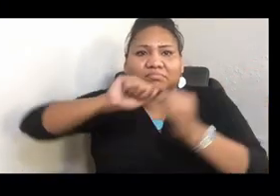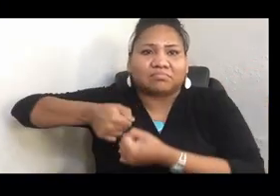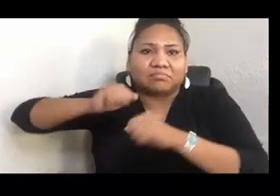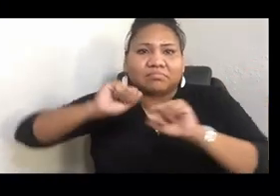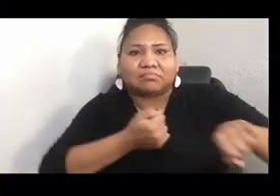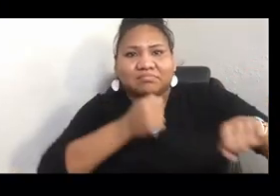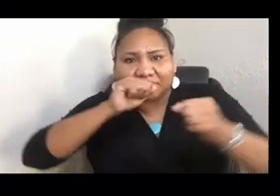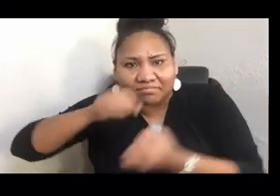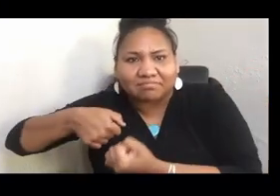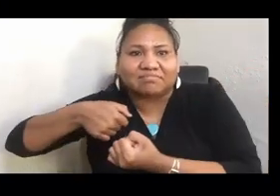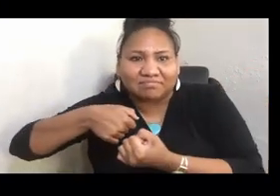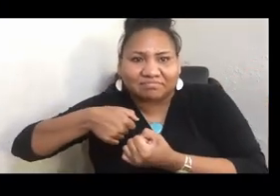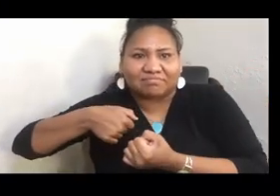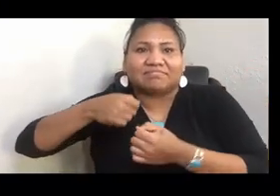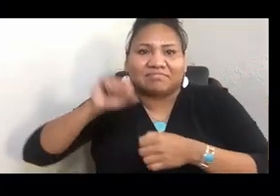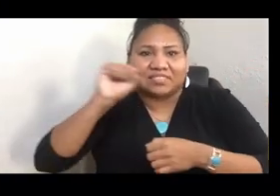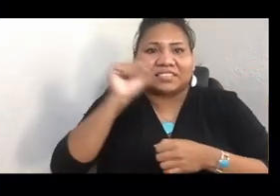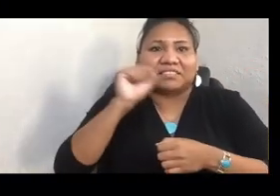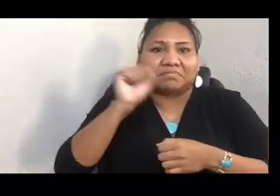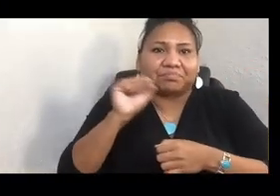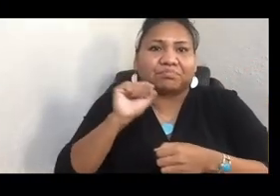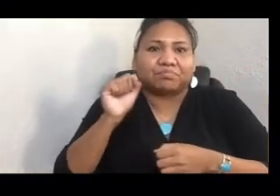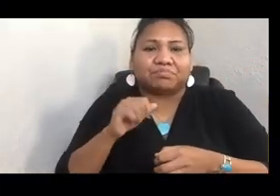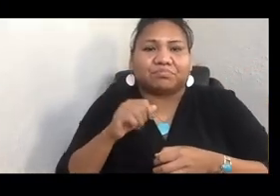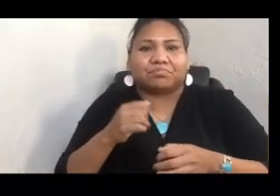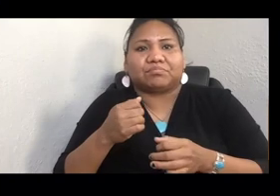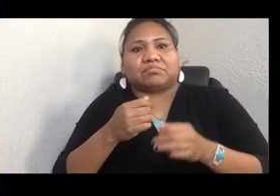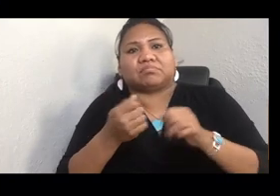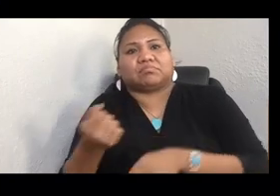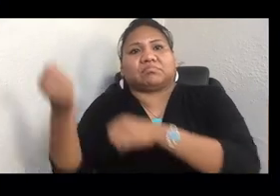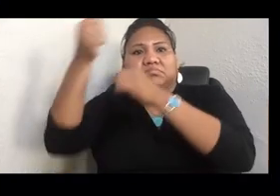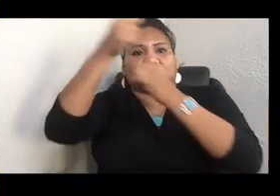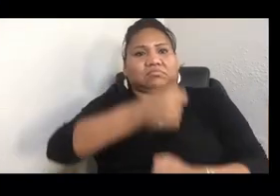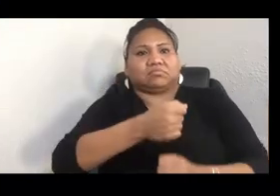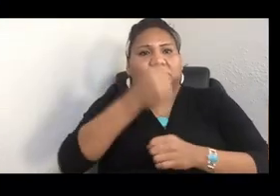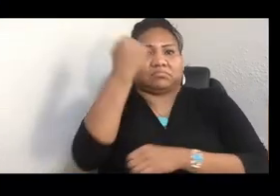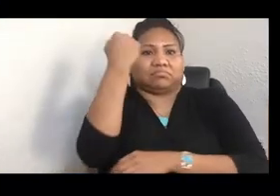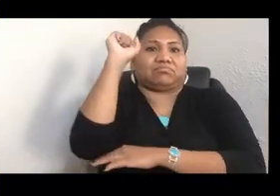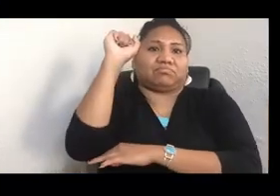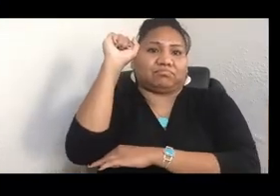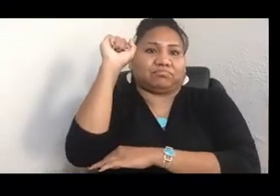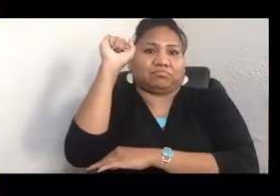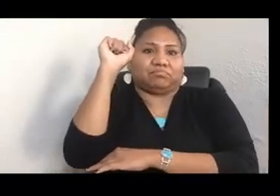They put their fists up. And he said that they put their fists up in resistance,